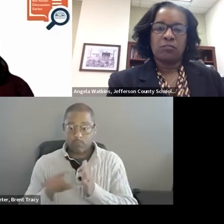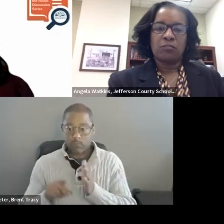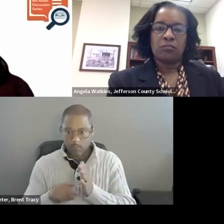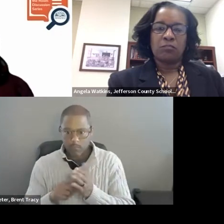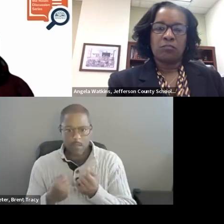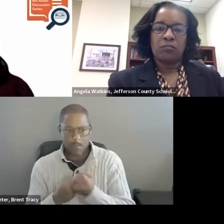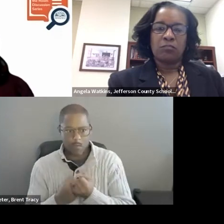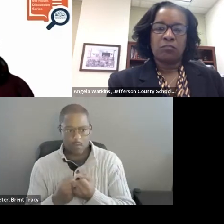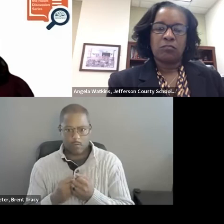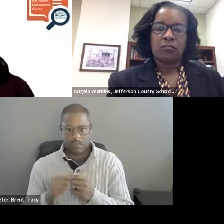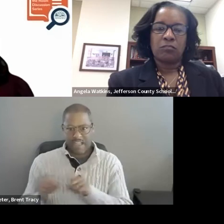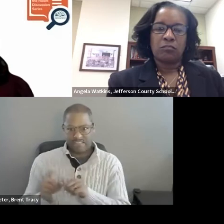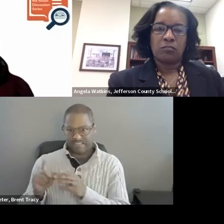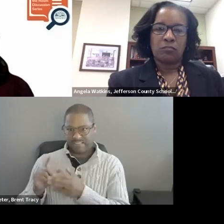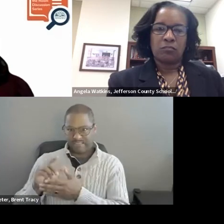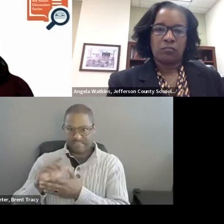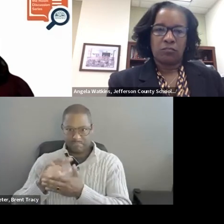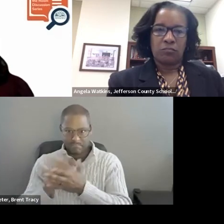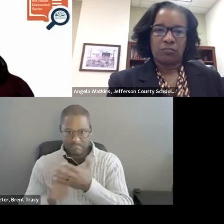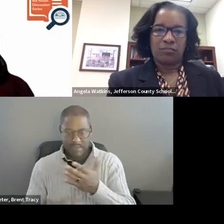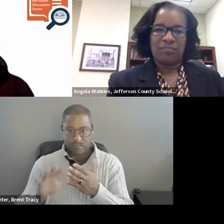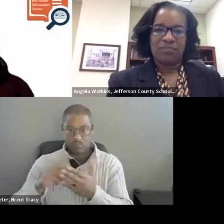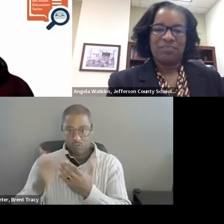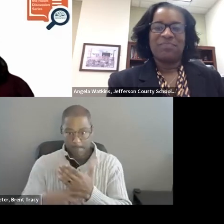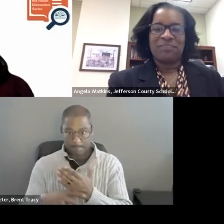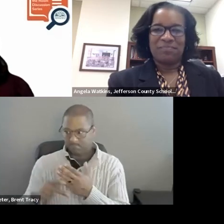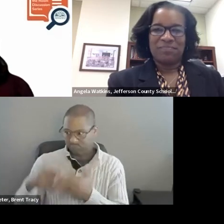about aligning them with our other systematic structures in schools.